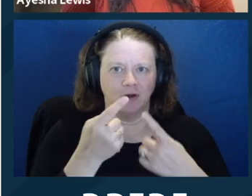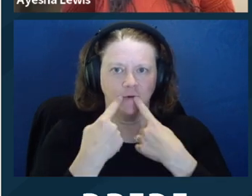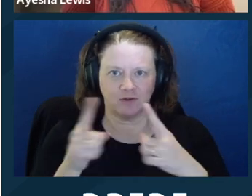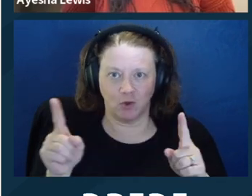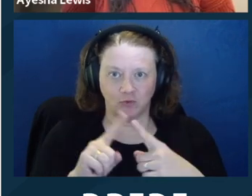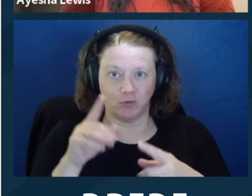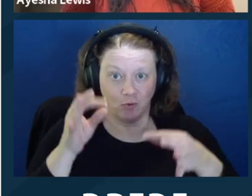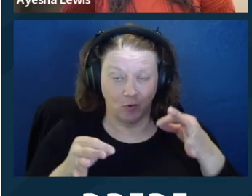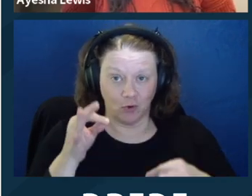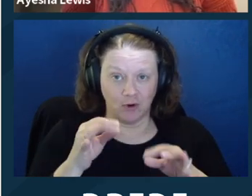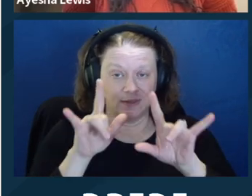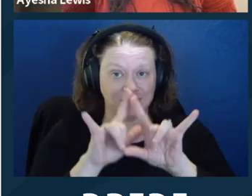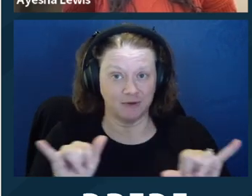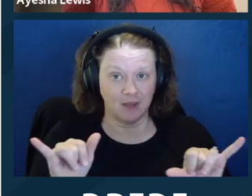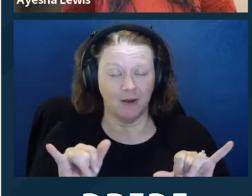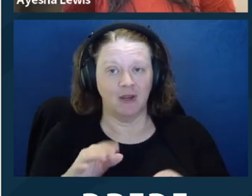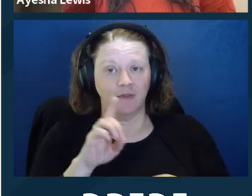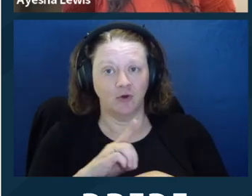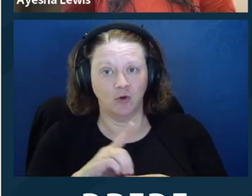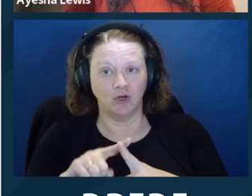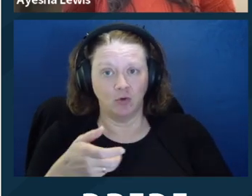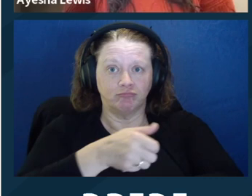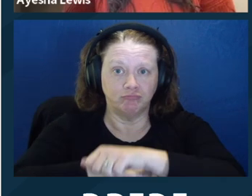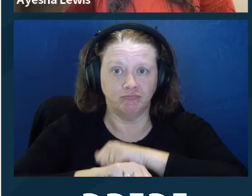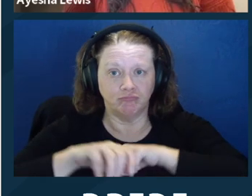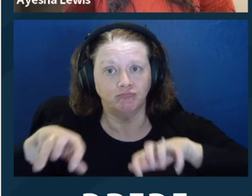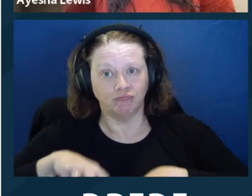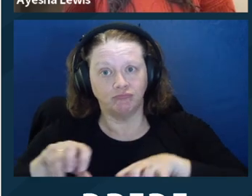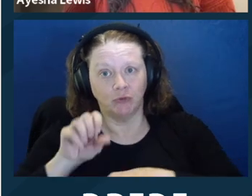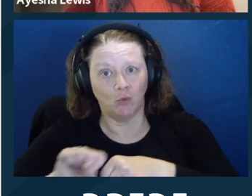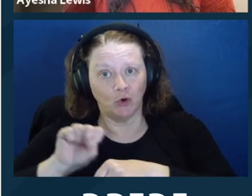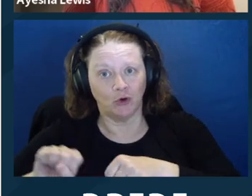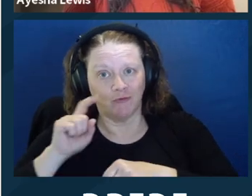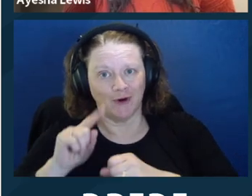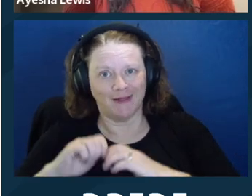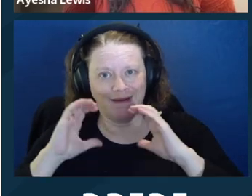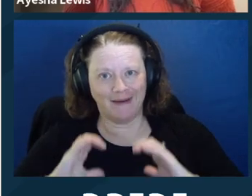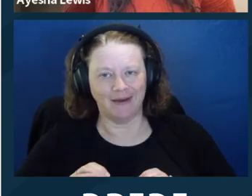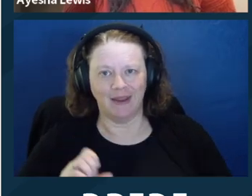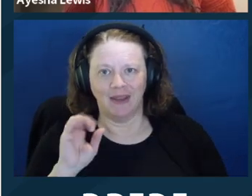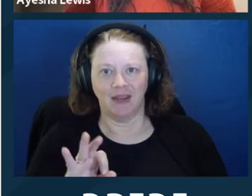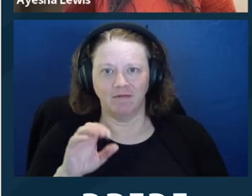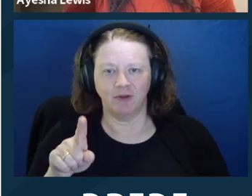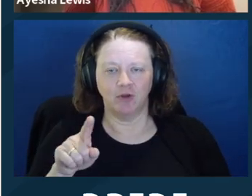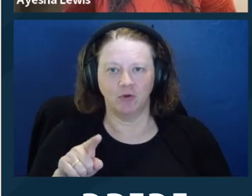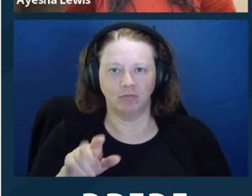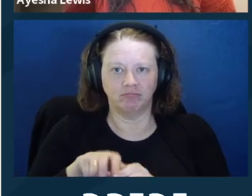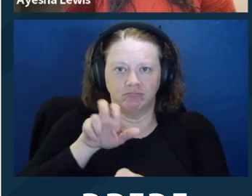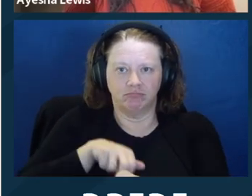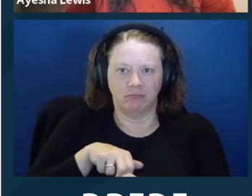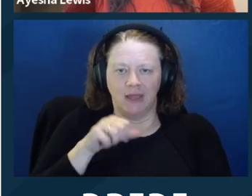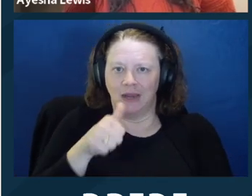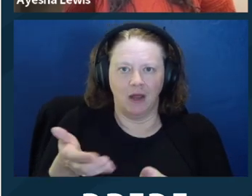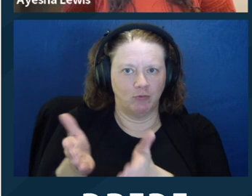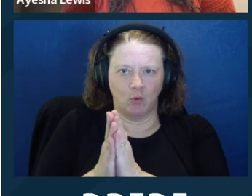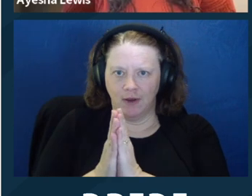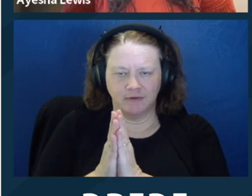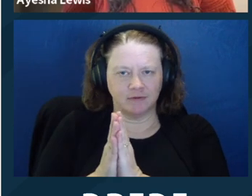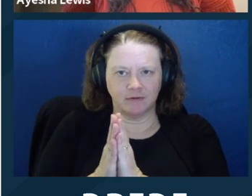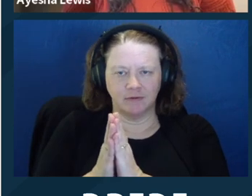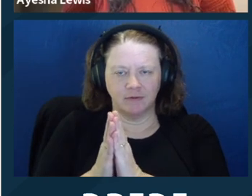between the duty not to disclose to the Court, but also the duty of diligence to the client